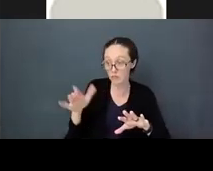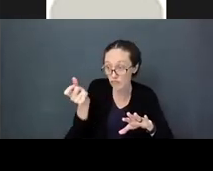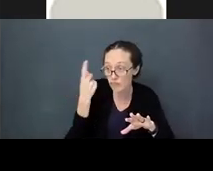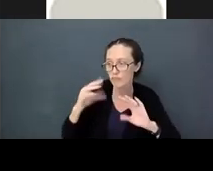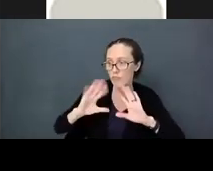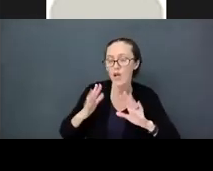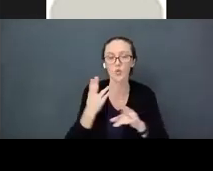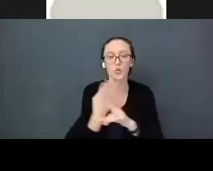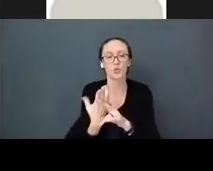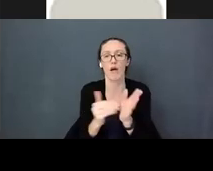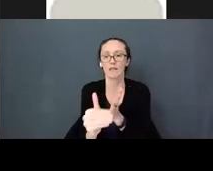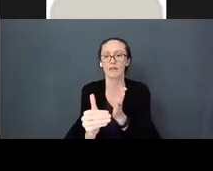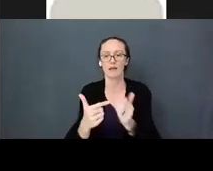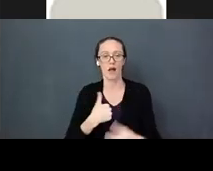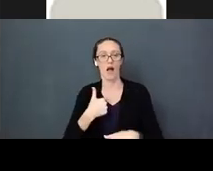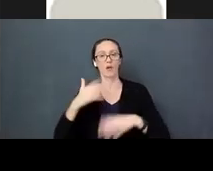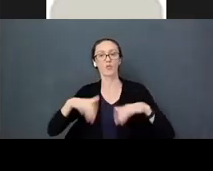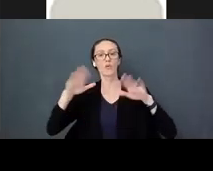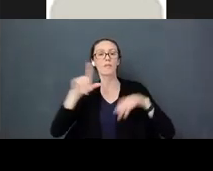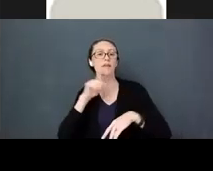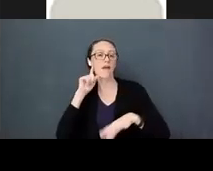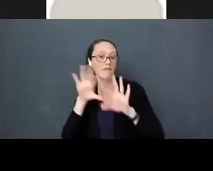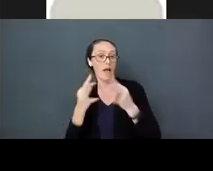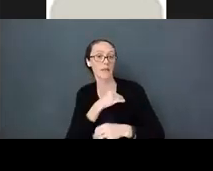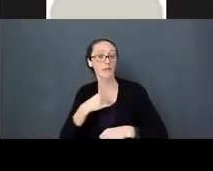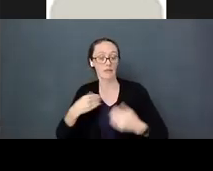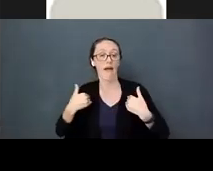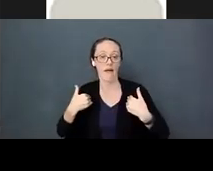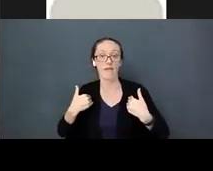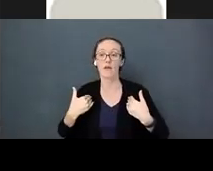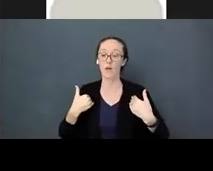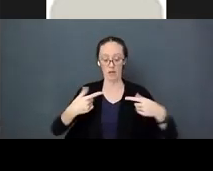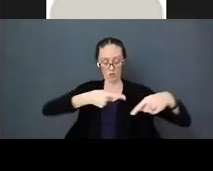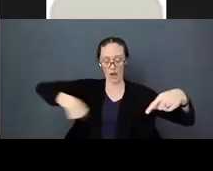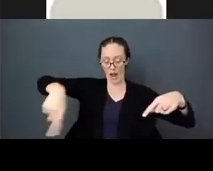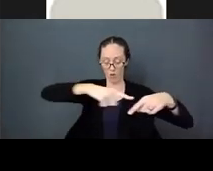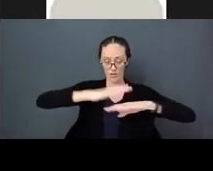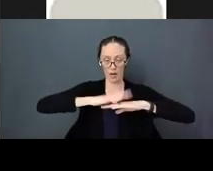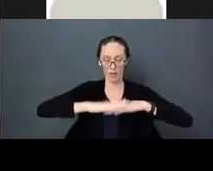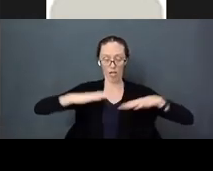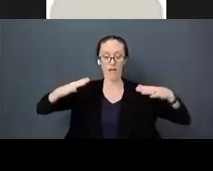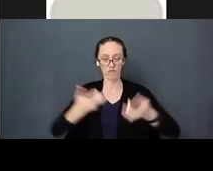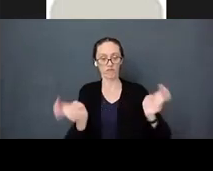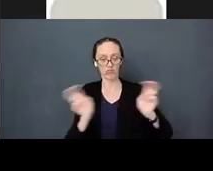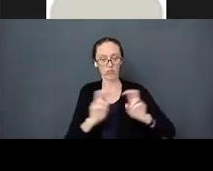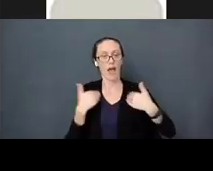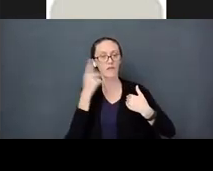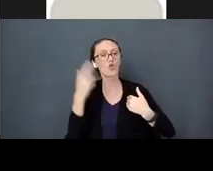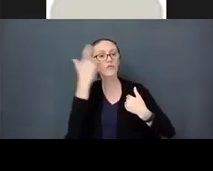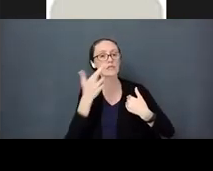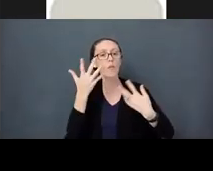get it. I grew up with deaf family members and we sat at a round table for that reason. Making sure